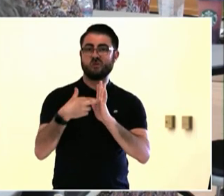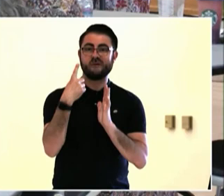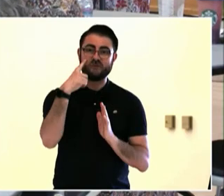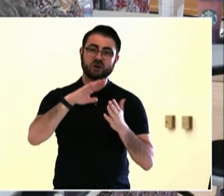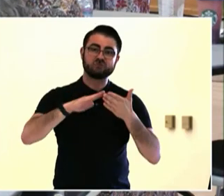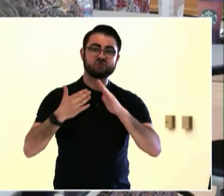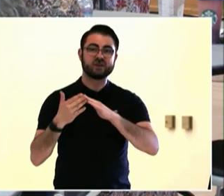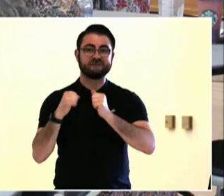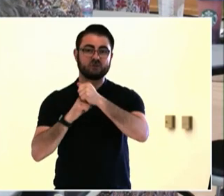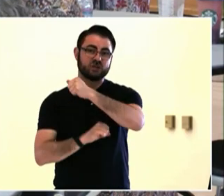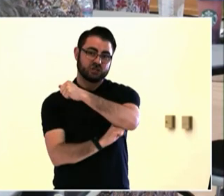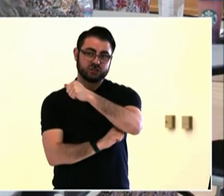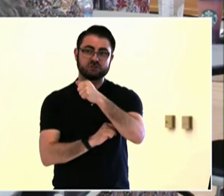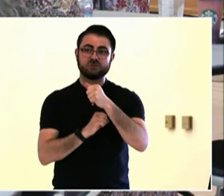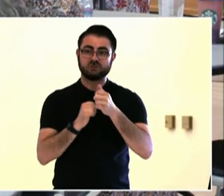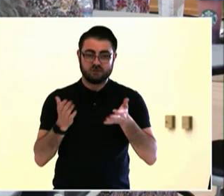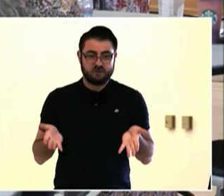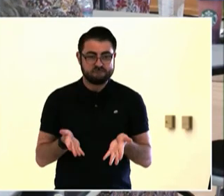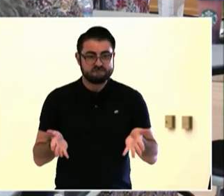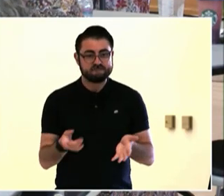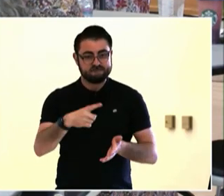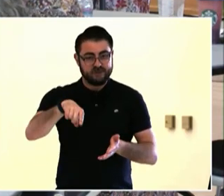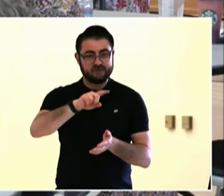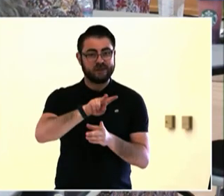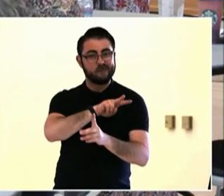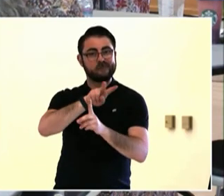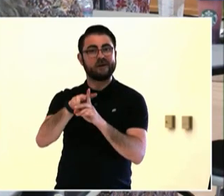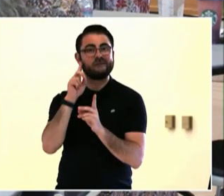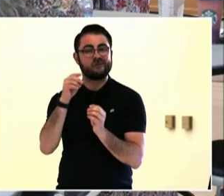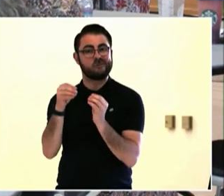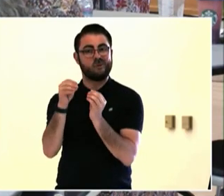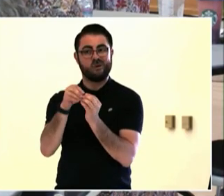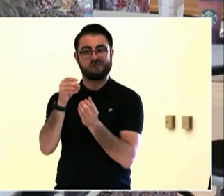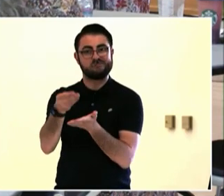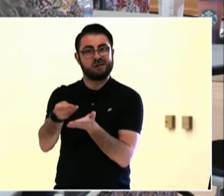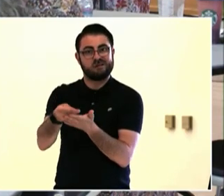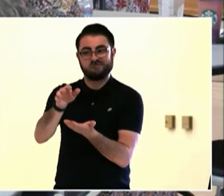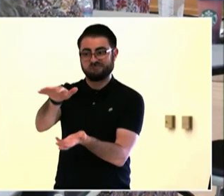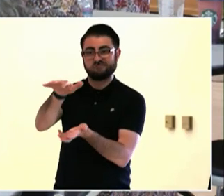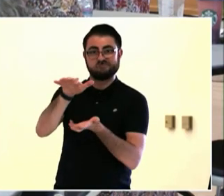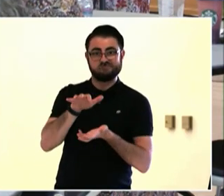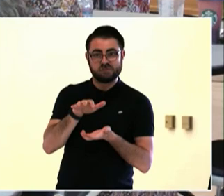In this, we have heard about participatory, projecting, and also, citizens assemblies, and I